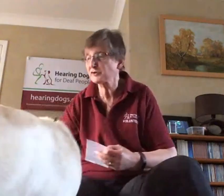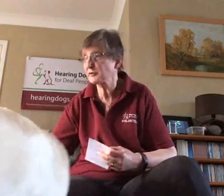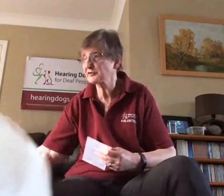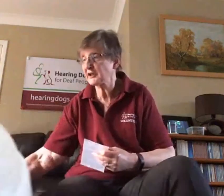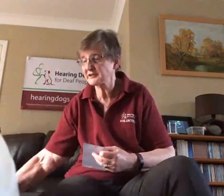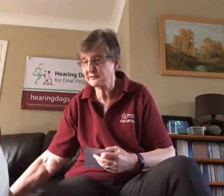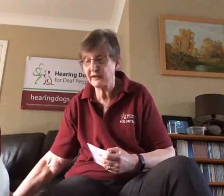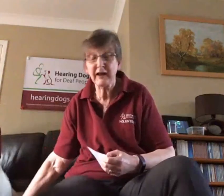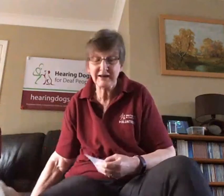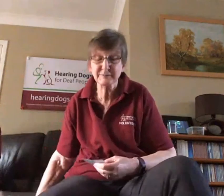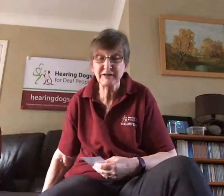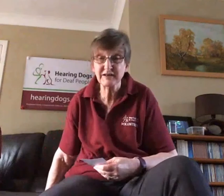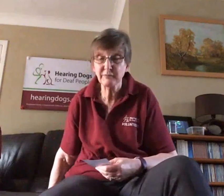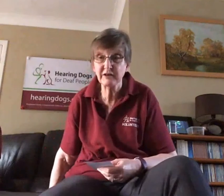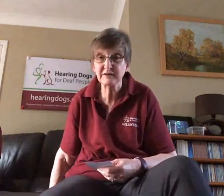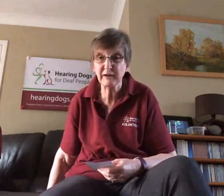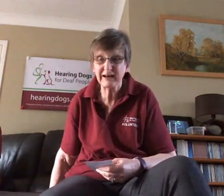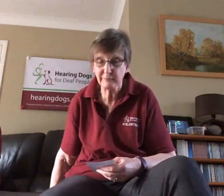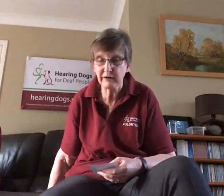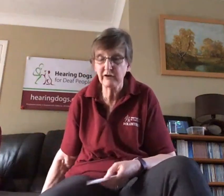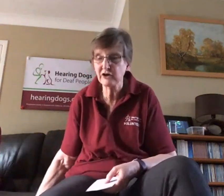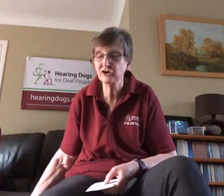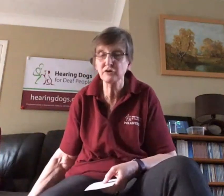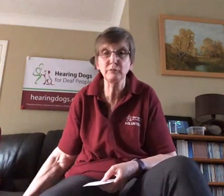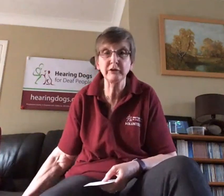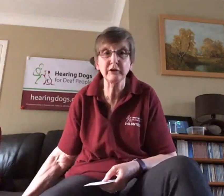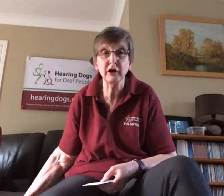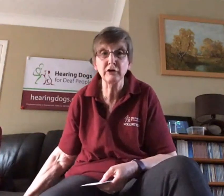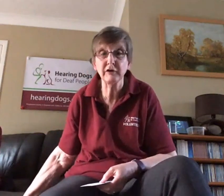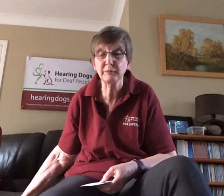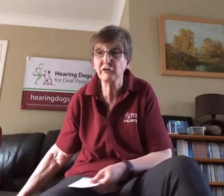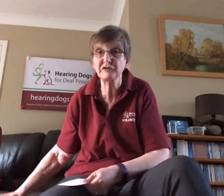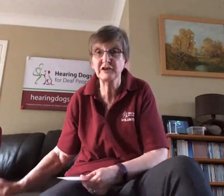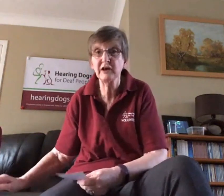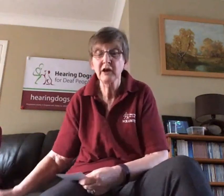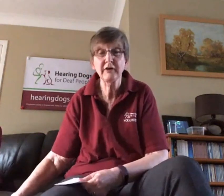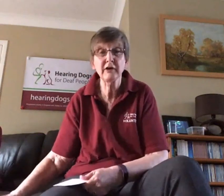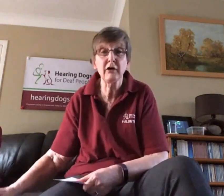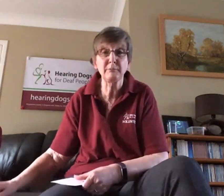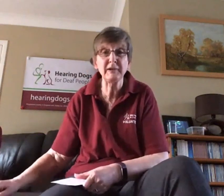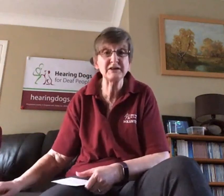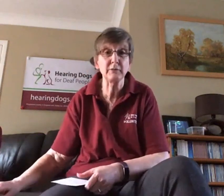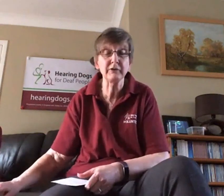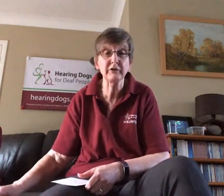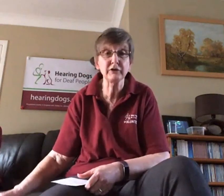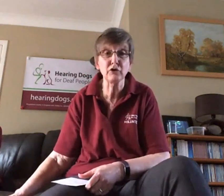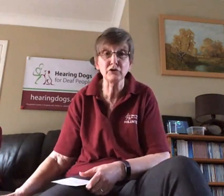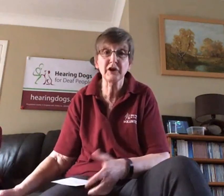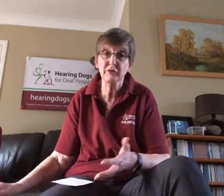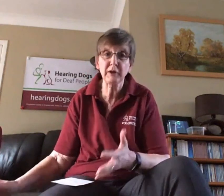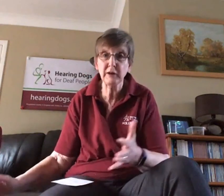because that's, and that has been something that's been a little bit of an issue with the Covid, because obviously they can't meet up with other dogs and other people.